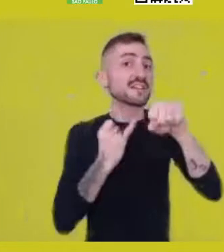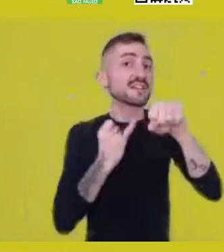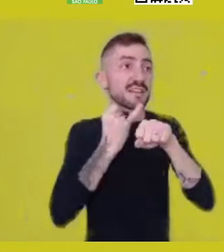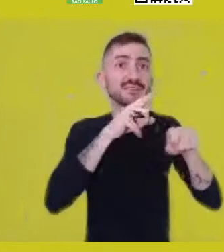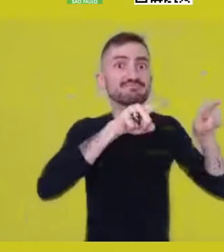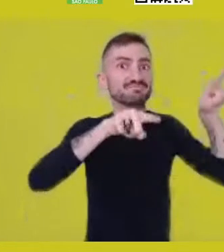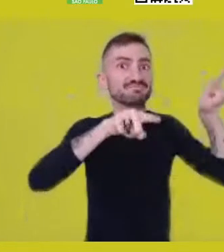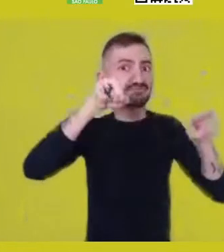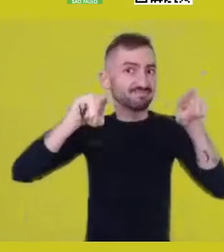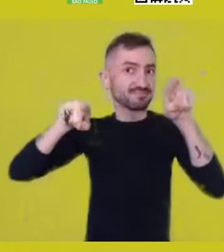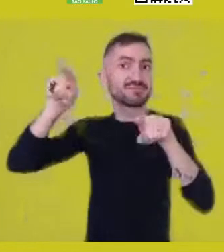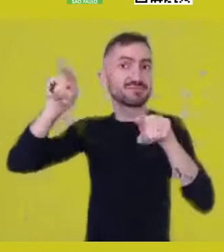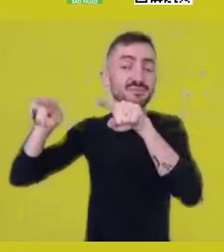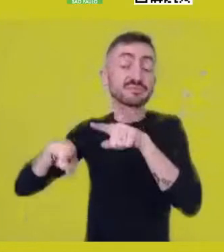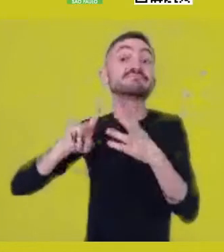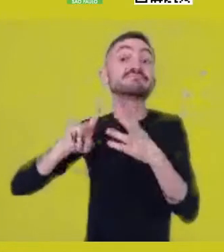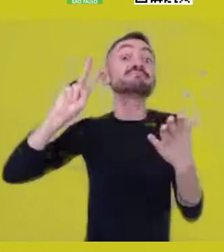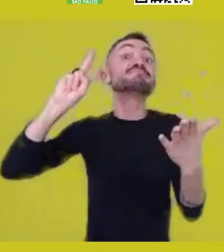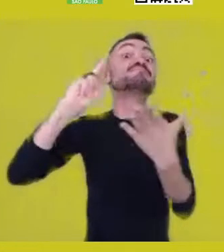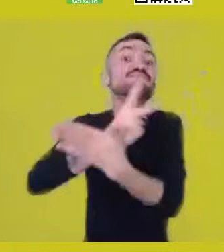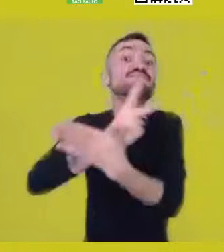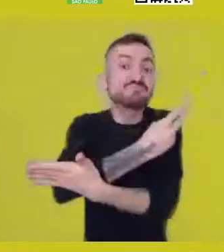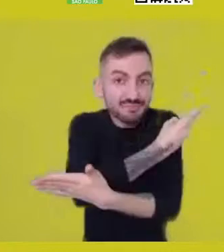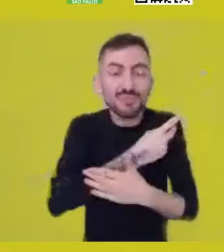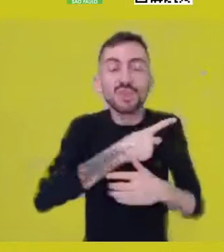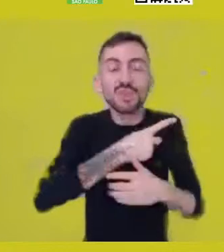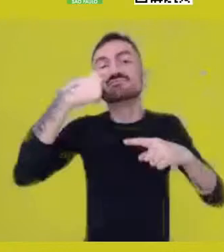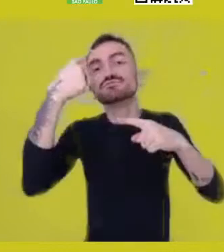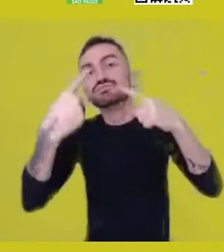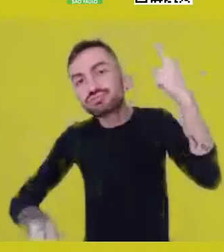therefore freezeups and noise may occur,